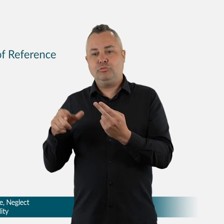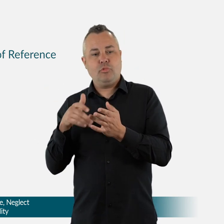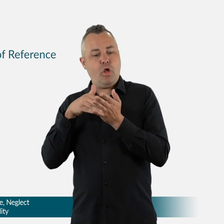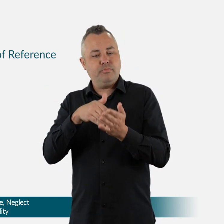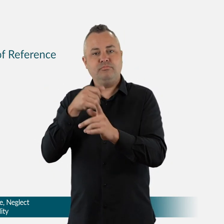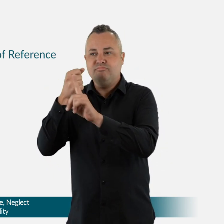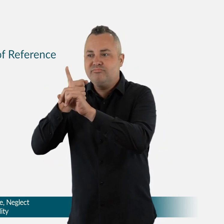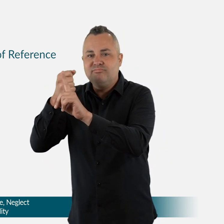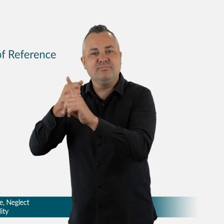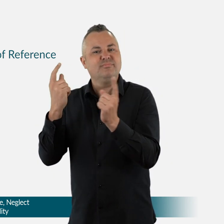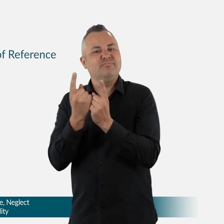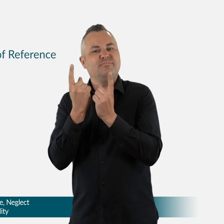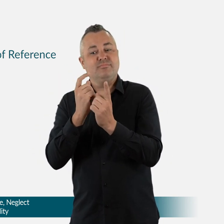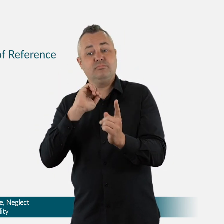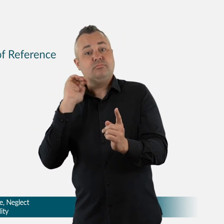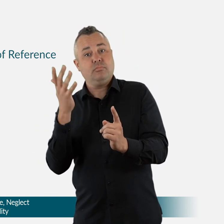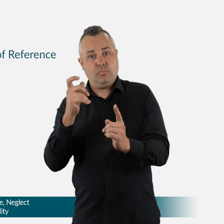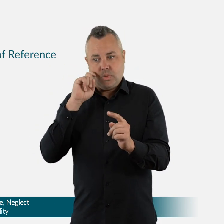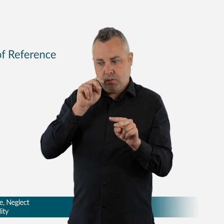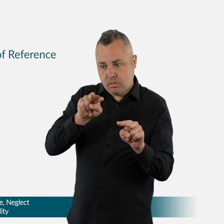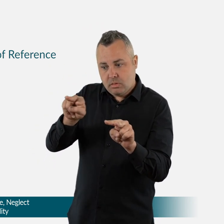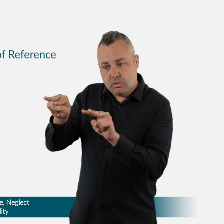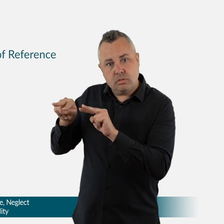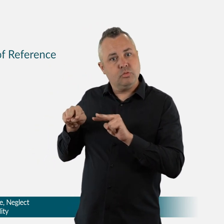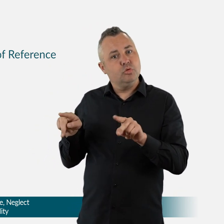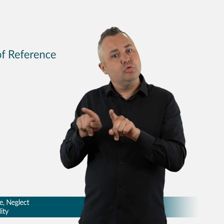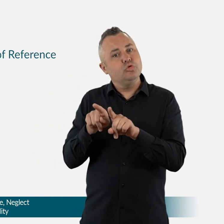What are the next steps?